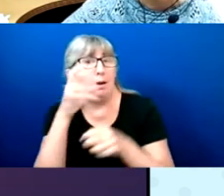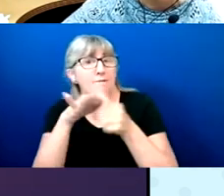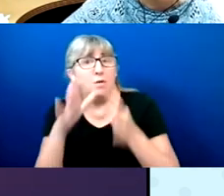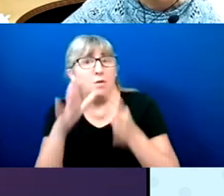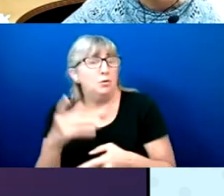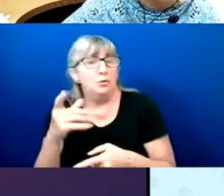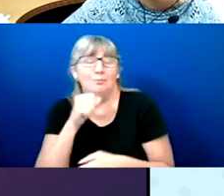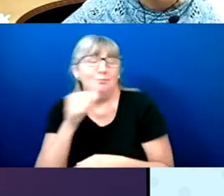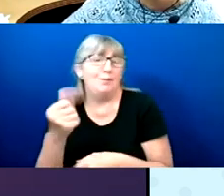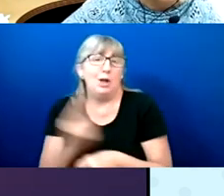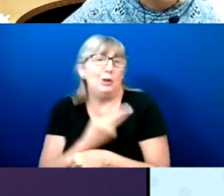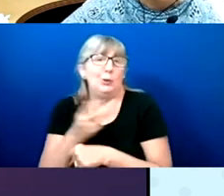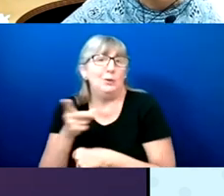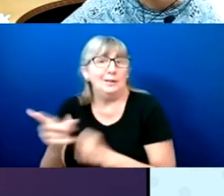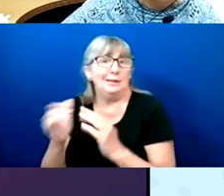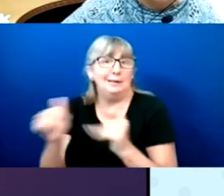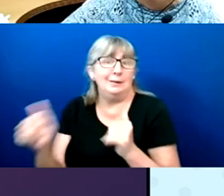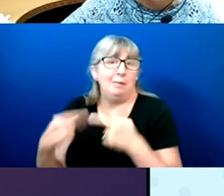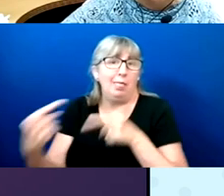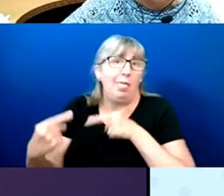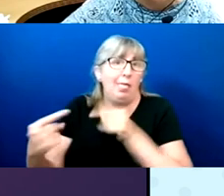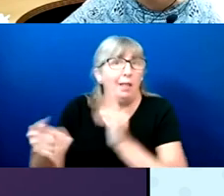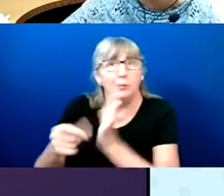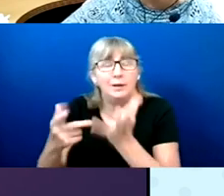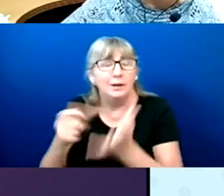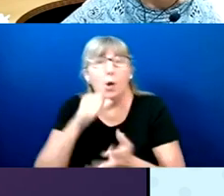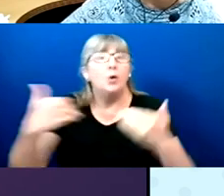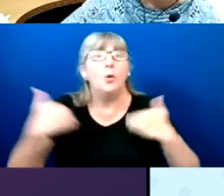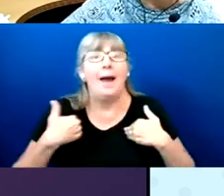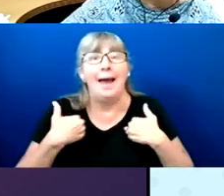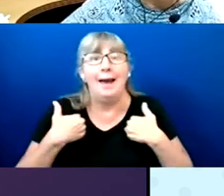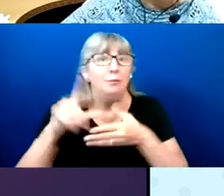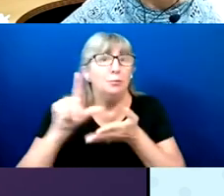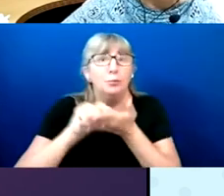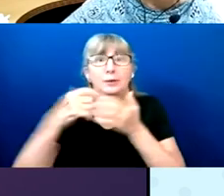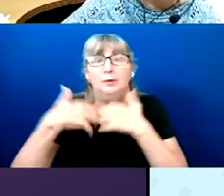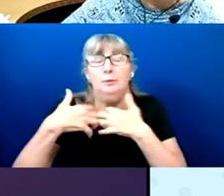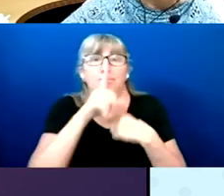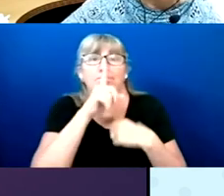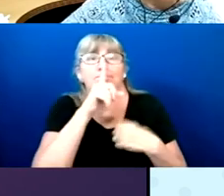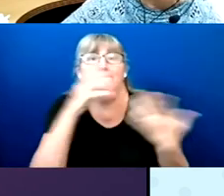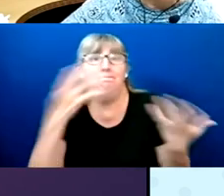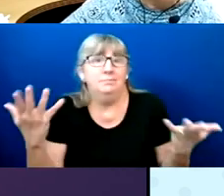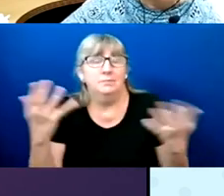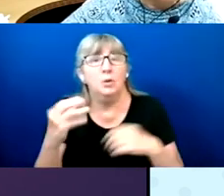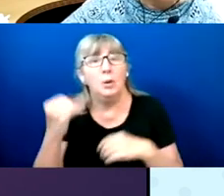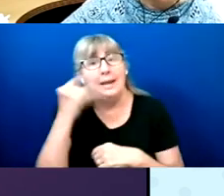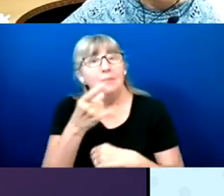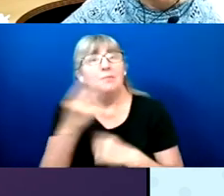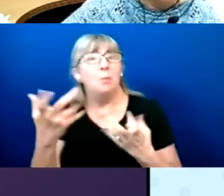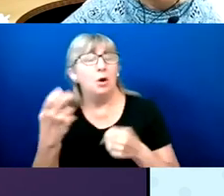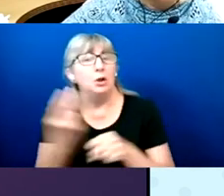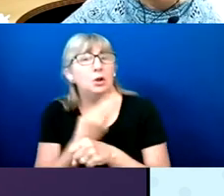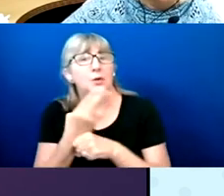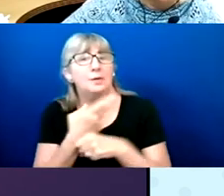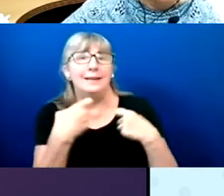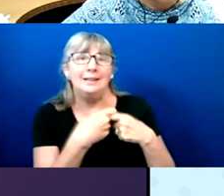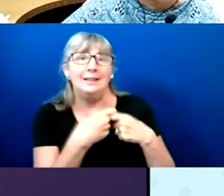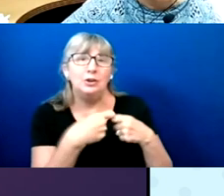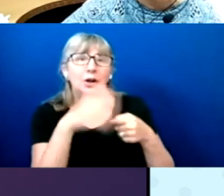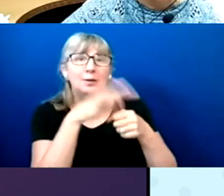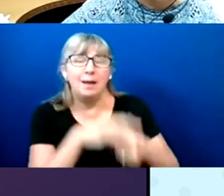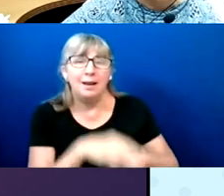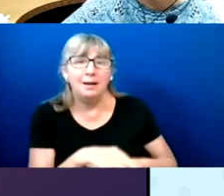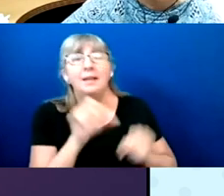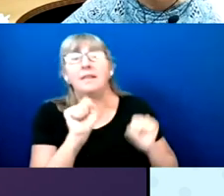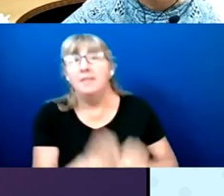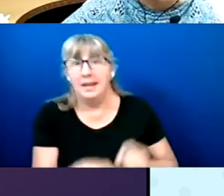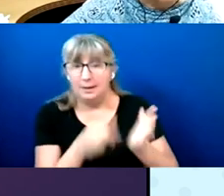So if they want to use an electronic ballot delivery system, they can mark it on the computer.